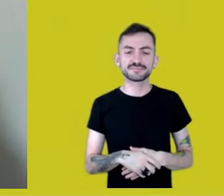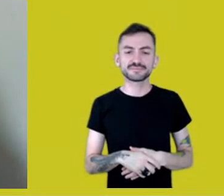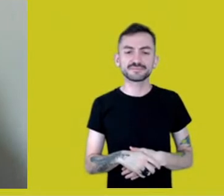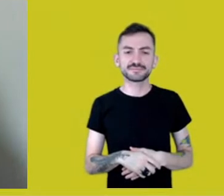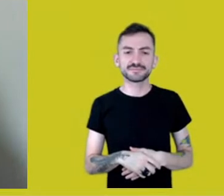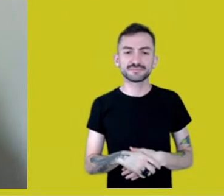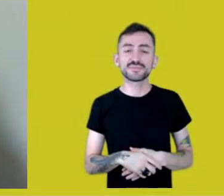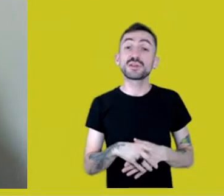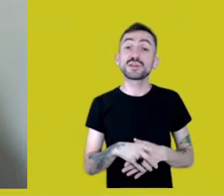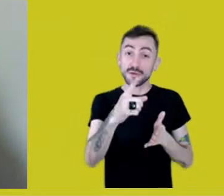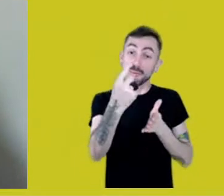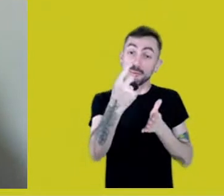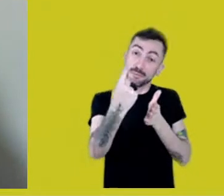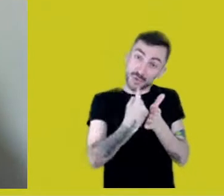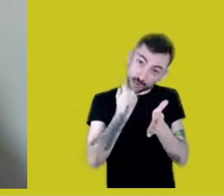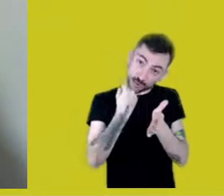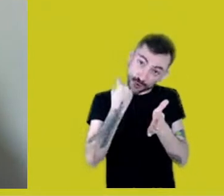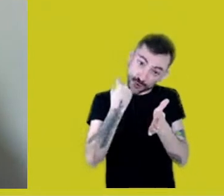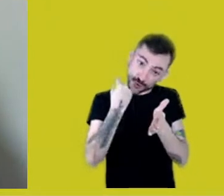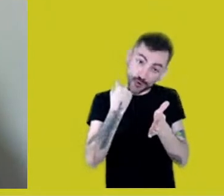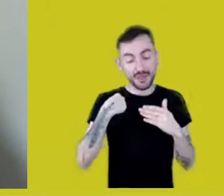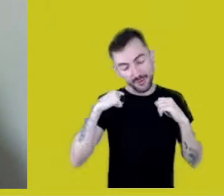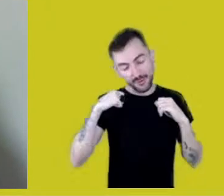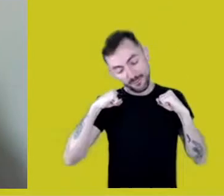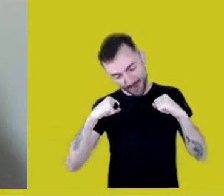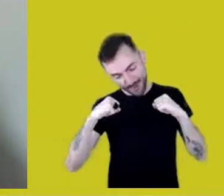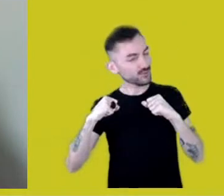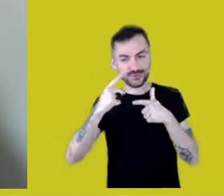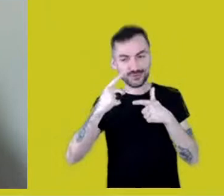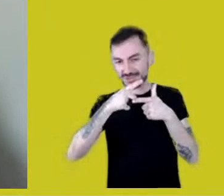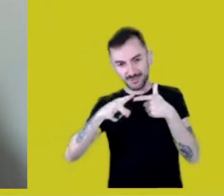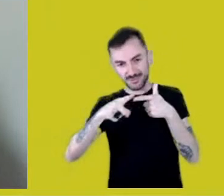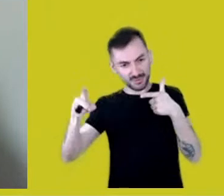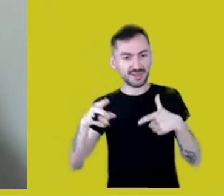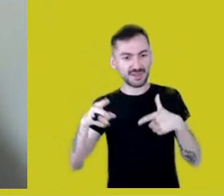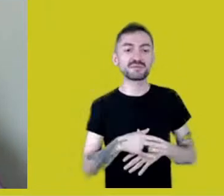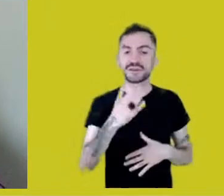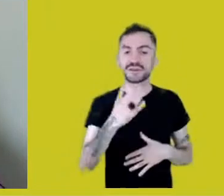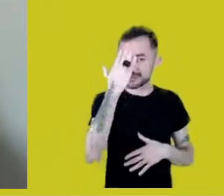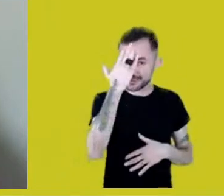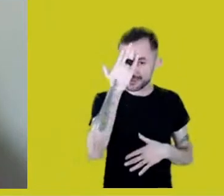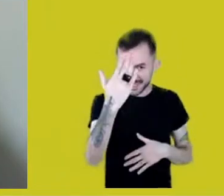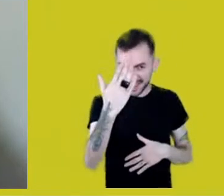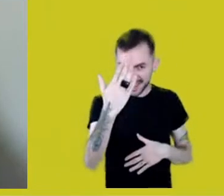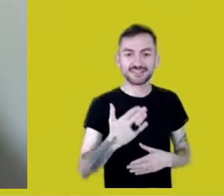I can go first, no problem. Thank you.